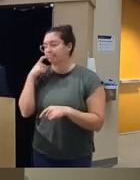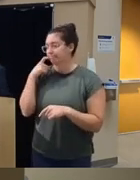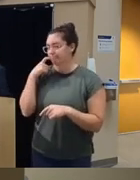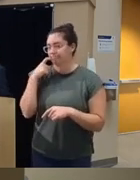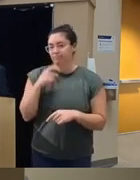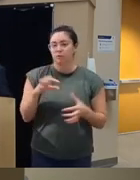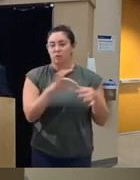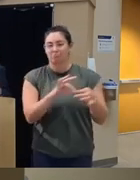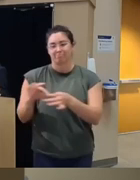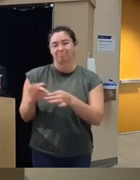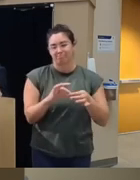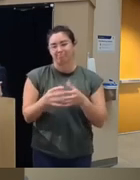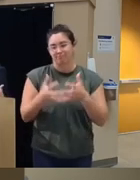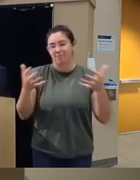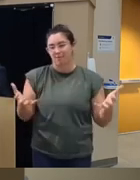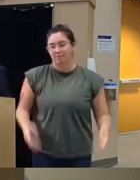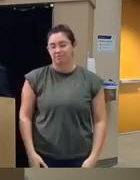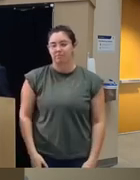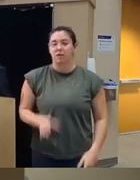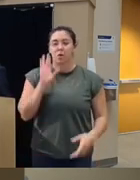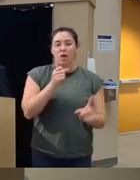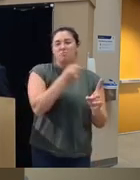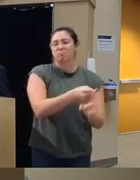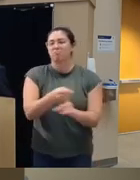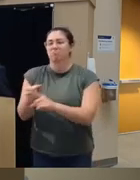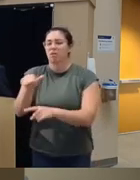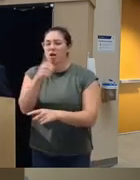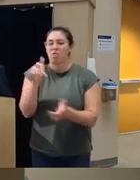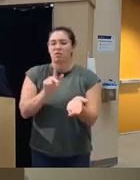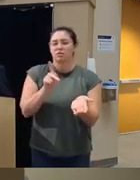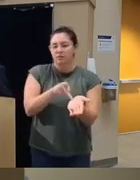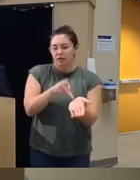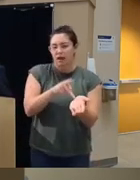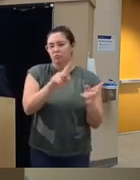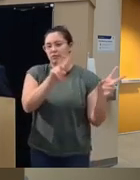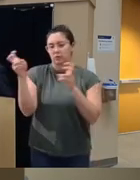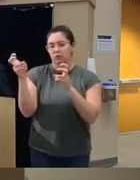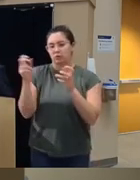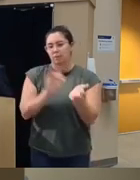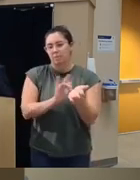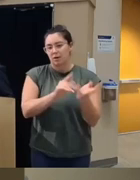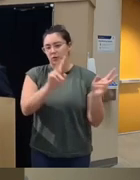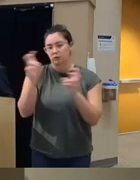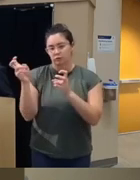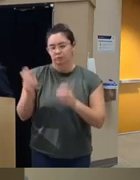co-occur and they do cause other psychiatric and medical related problems research has definitely